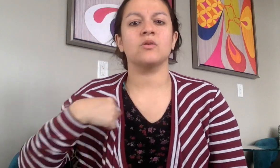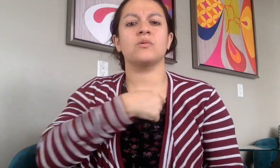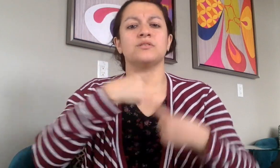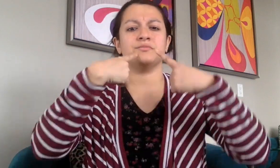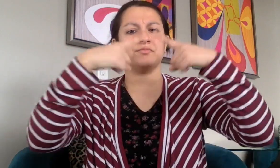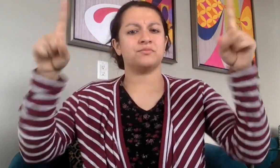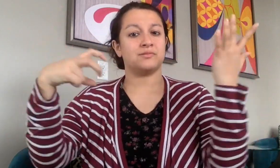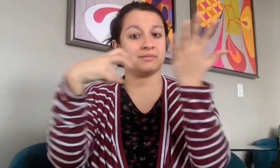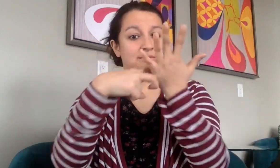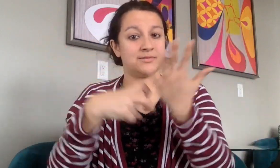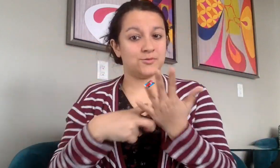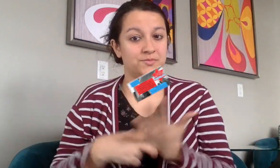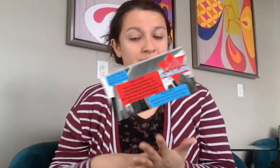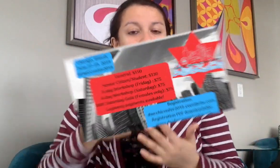We announce the tickets